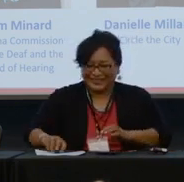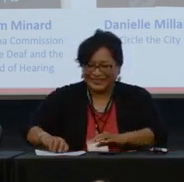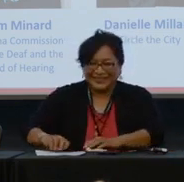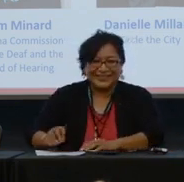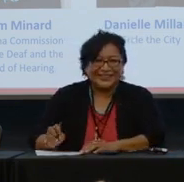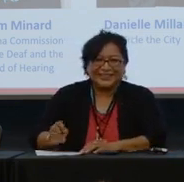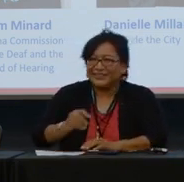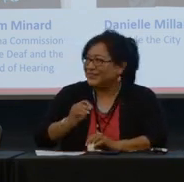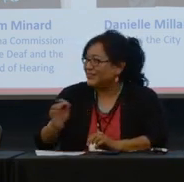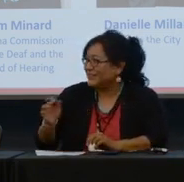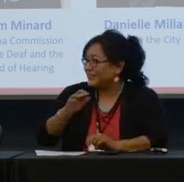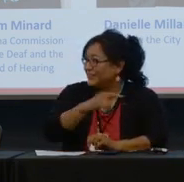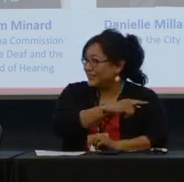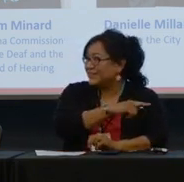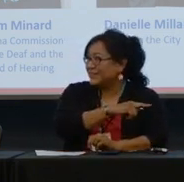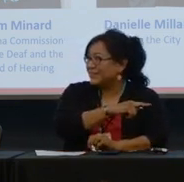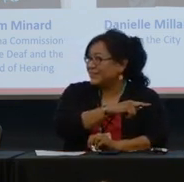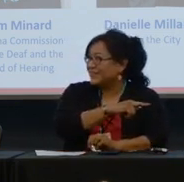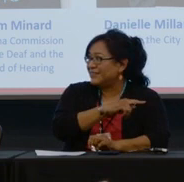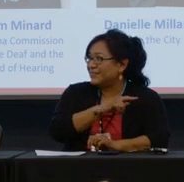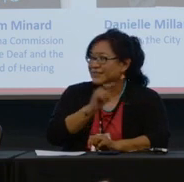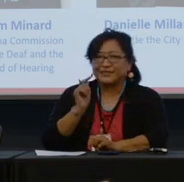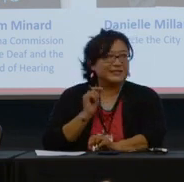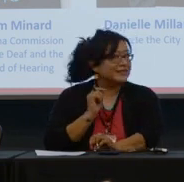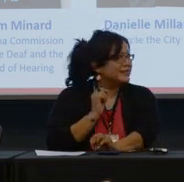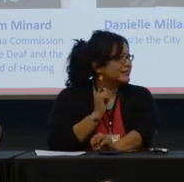Kim's